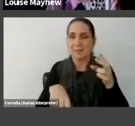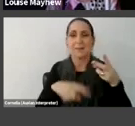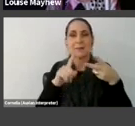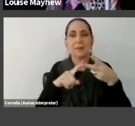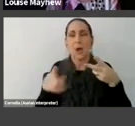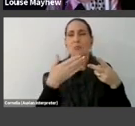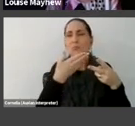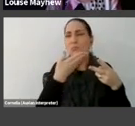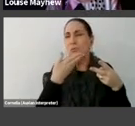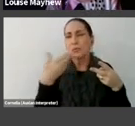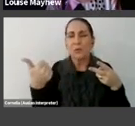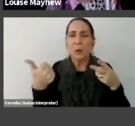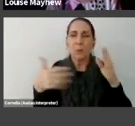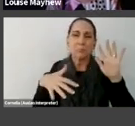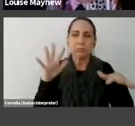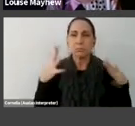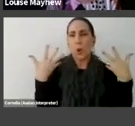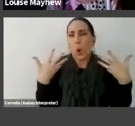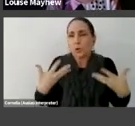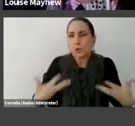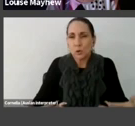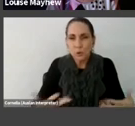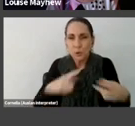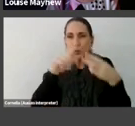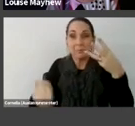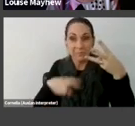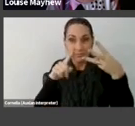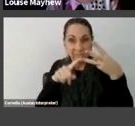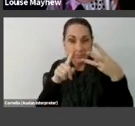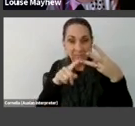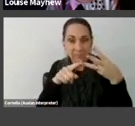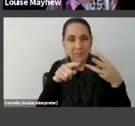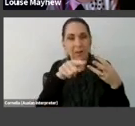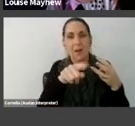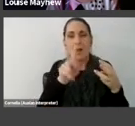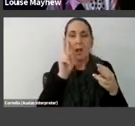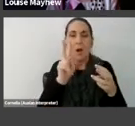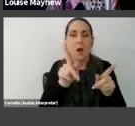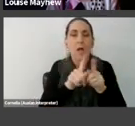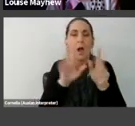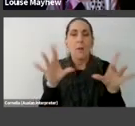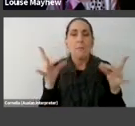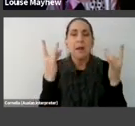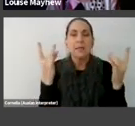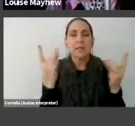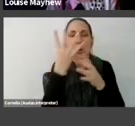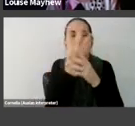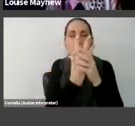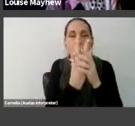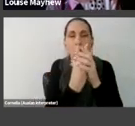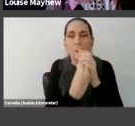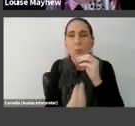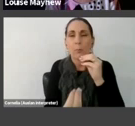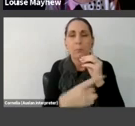costumes, then thinking about immersive and meditative installations, and then